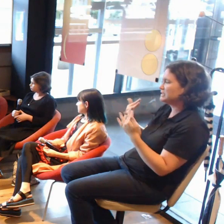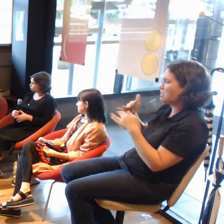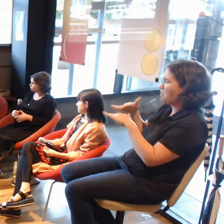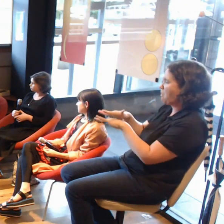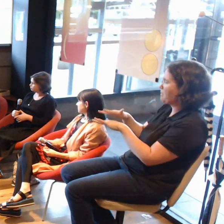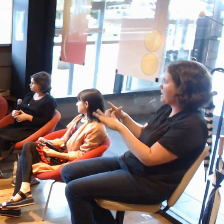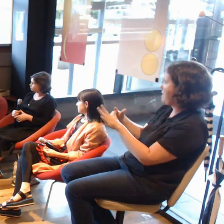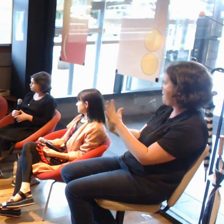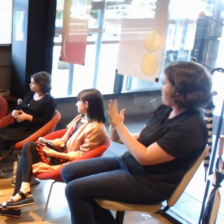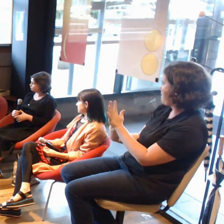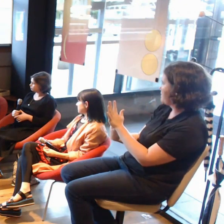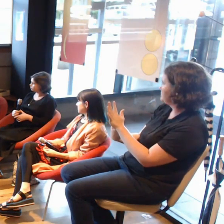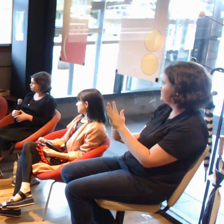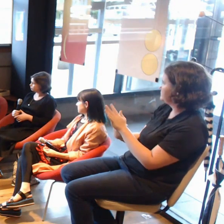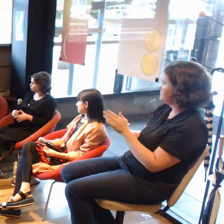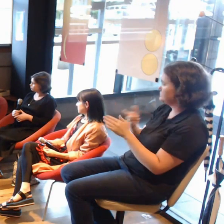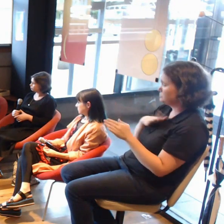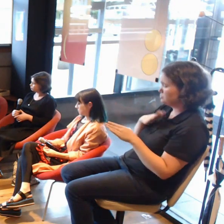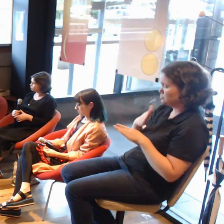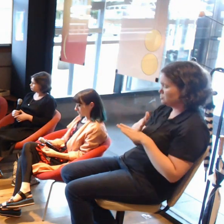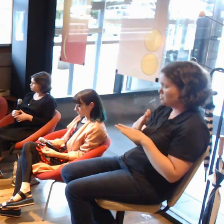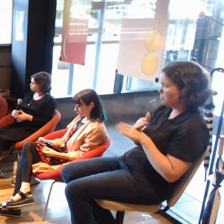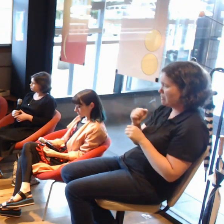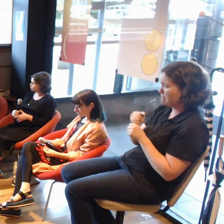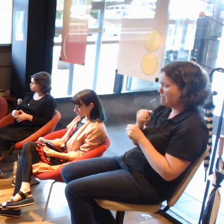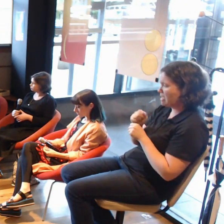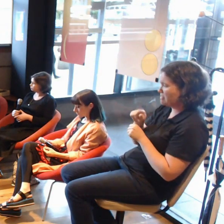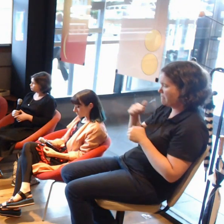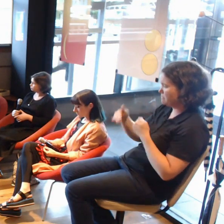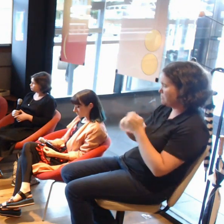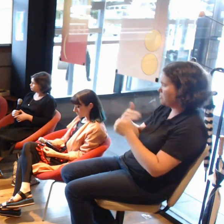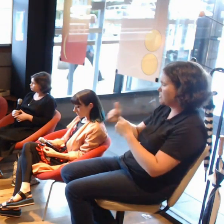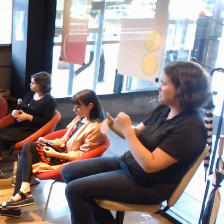the process and how that's really compared to working in other media?